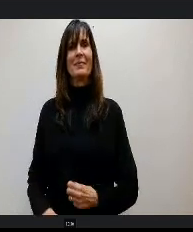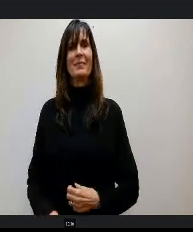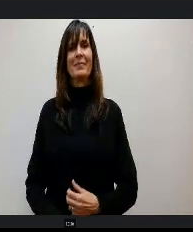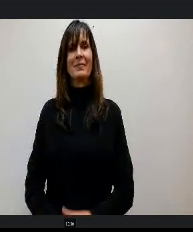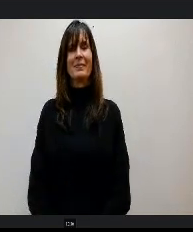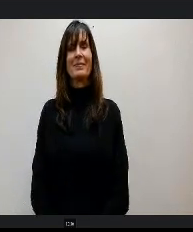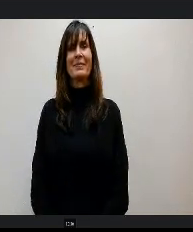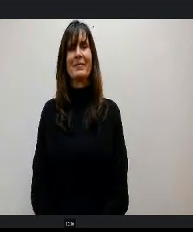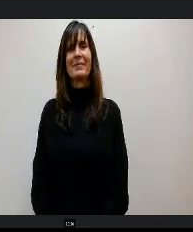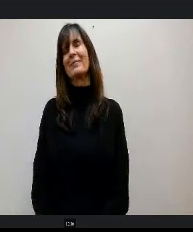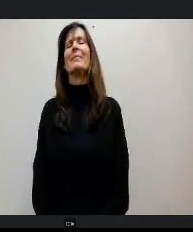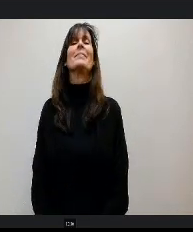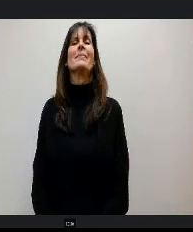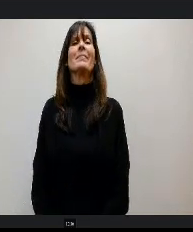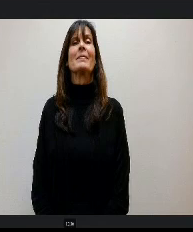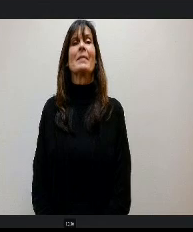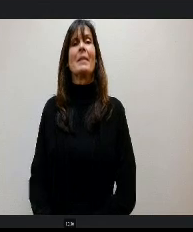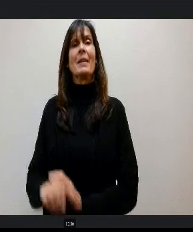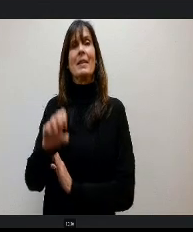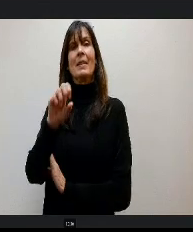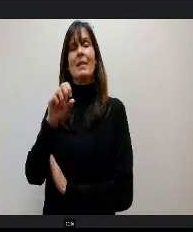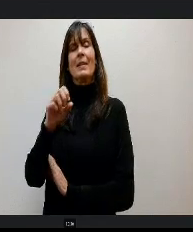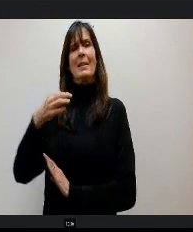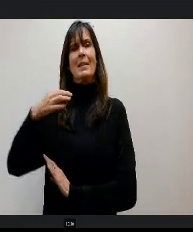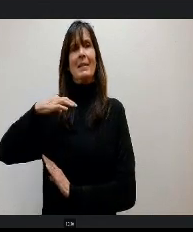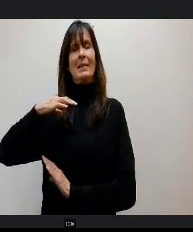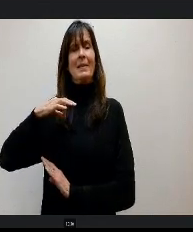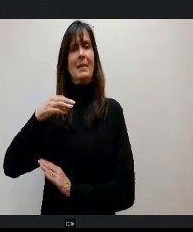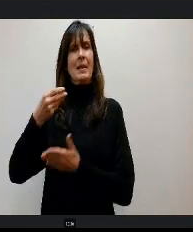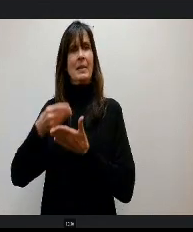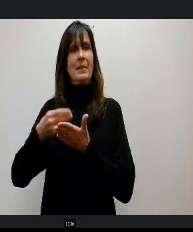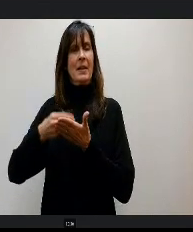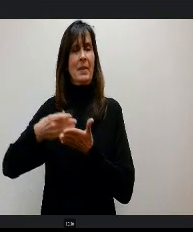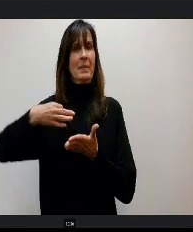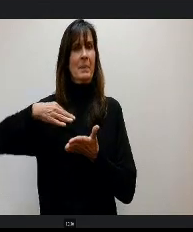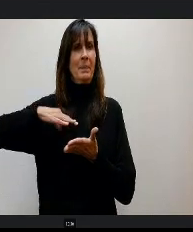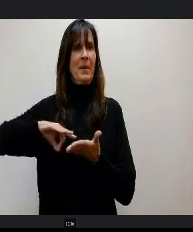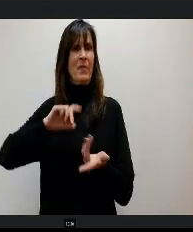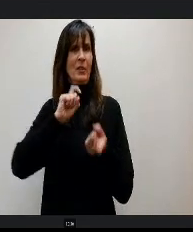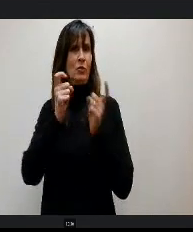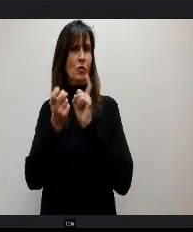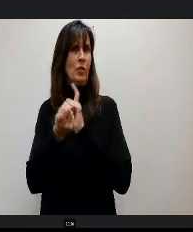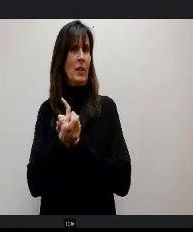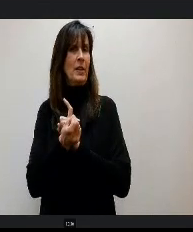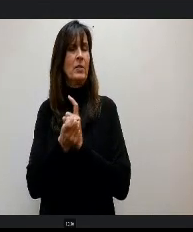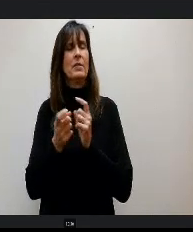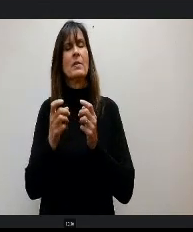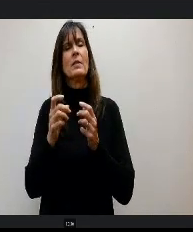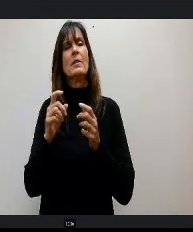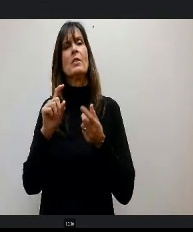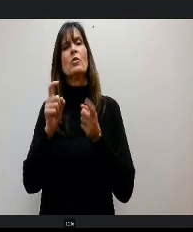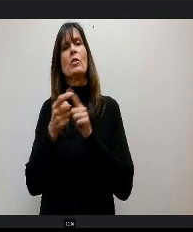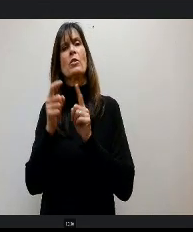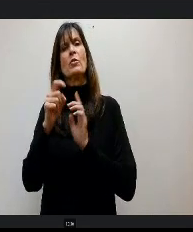Salary and benefits information potential changes to EL 2.7